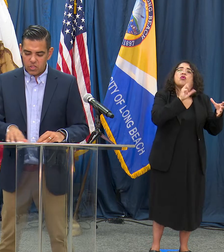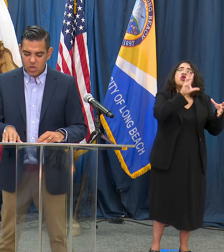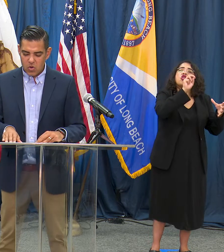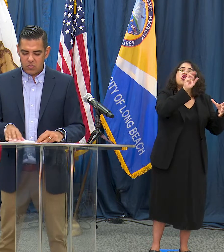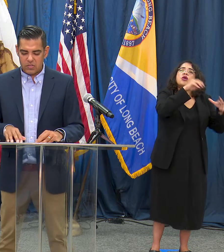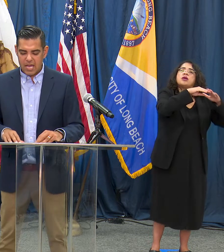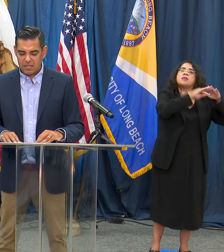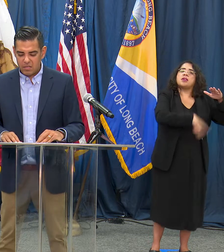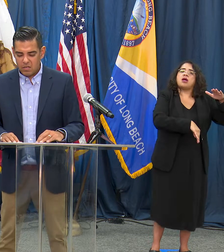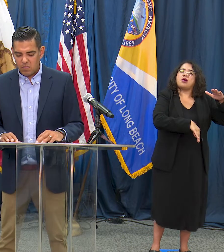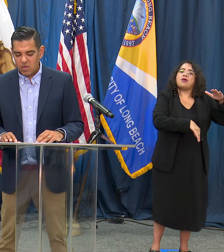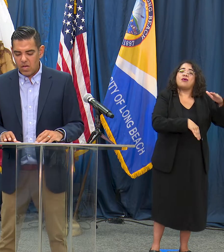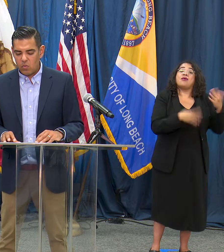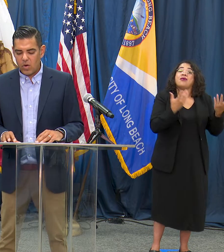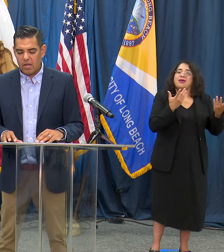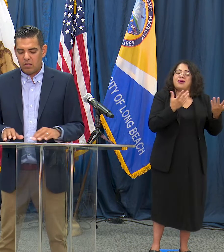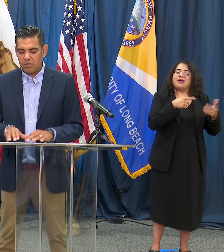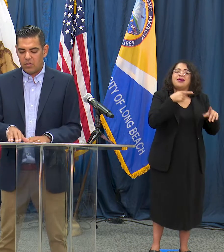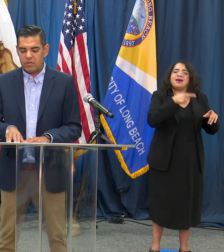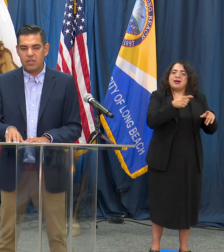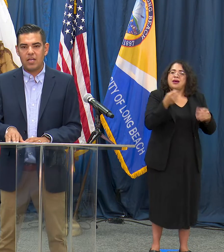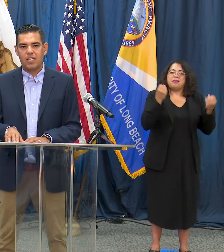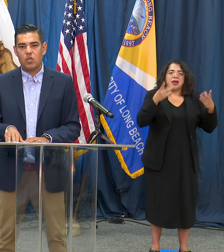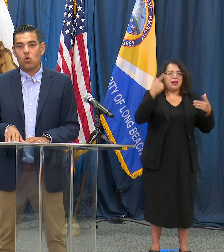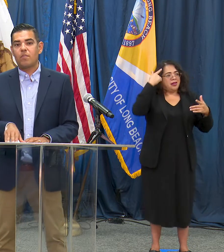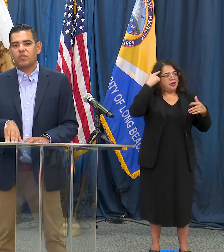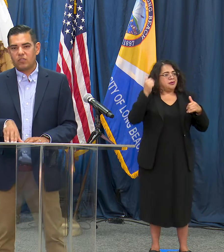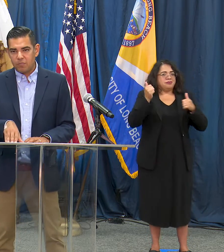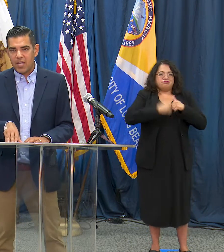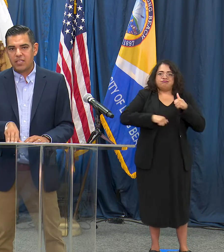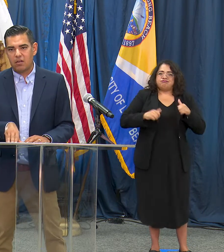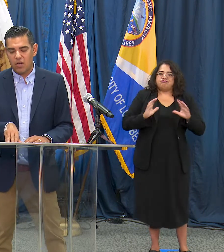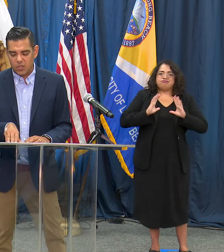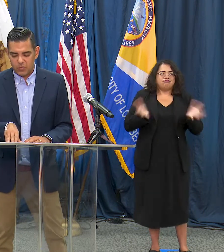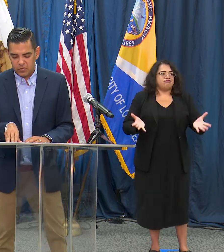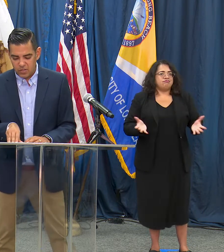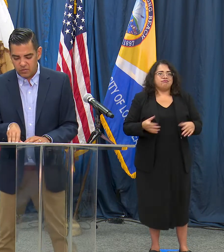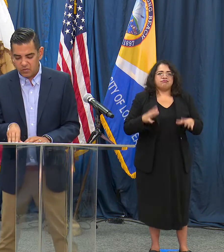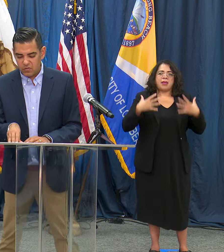shows that while there is not an enormous spike here in hospitalizations,